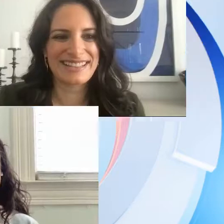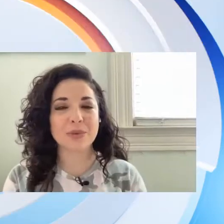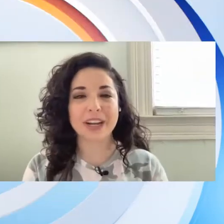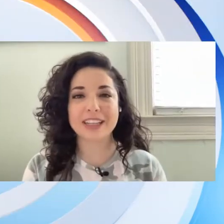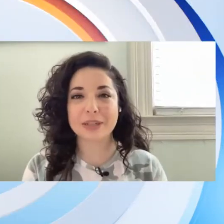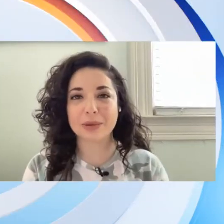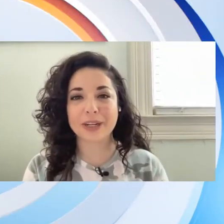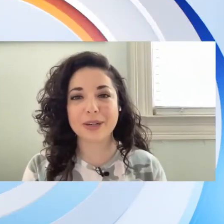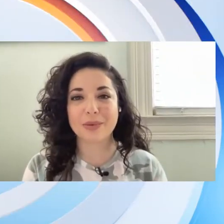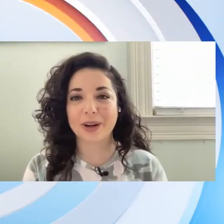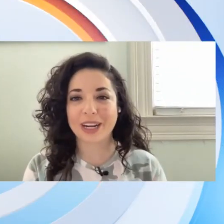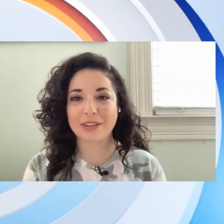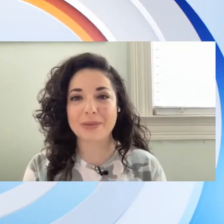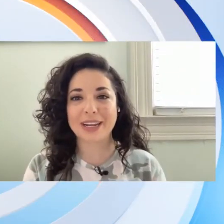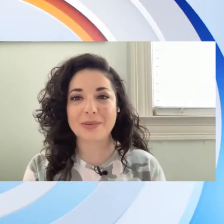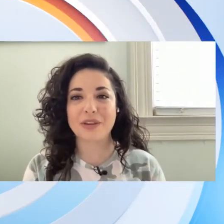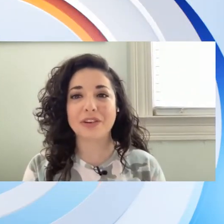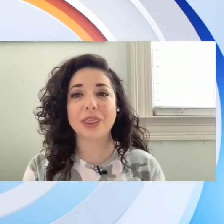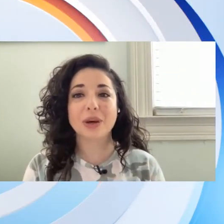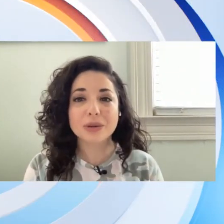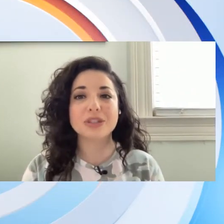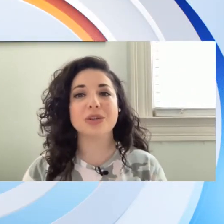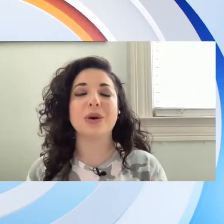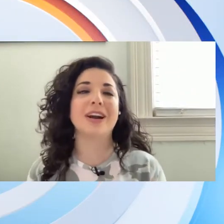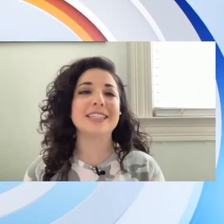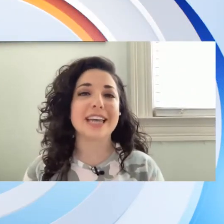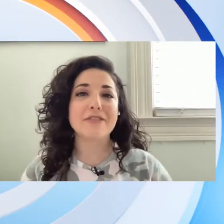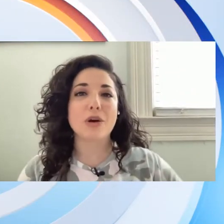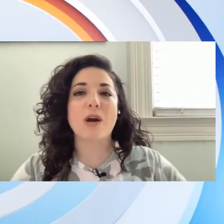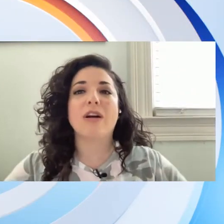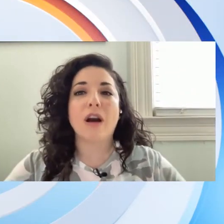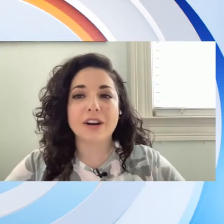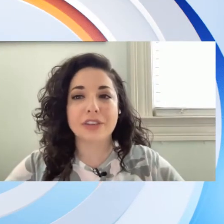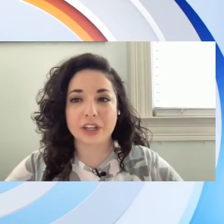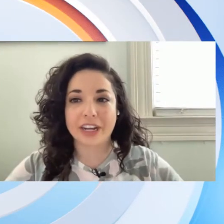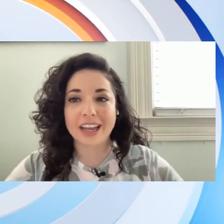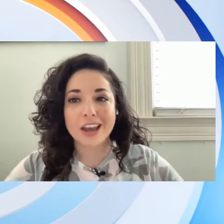good morning lisa marie good morning everybody well for those who are deaf or hard of hearing